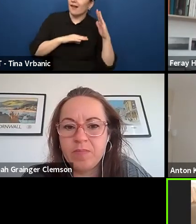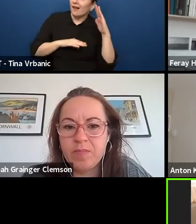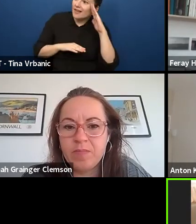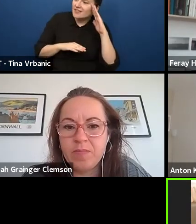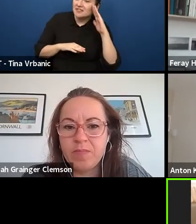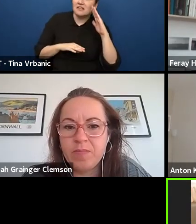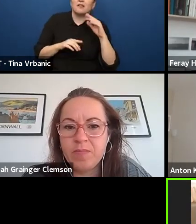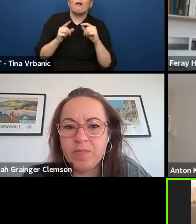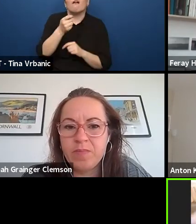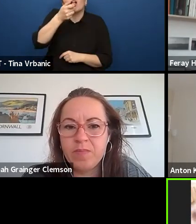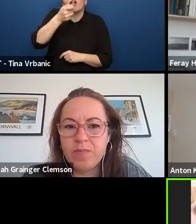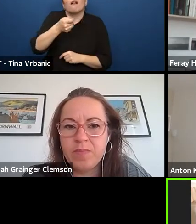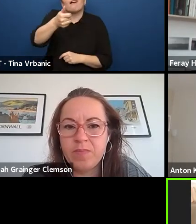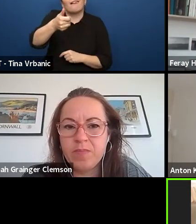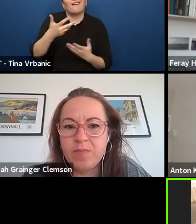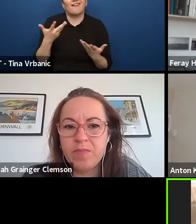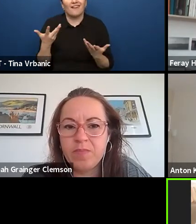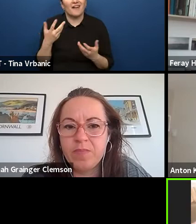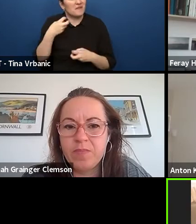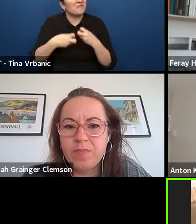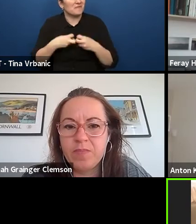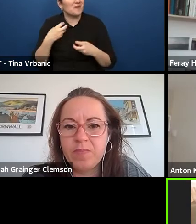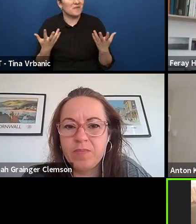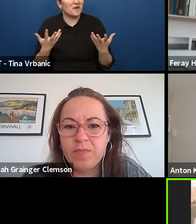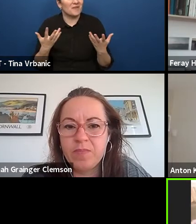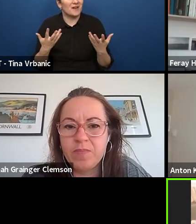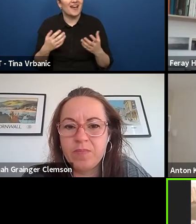And we don't take care of setting